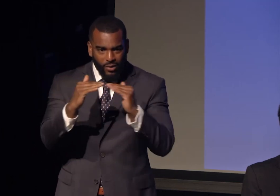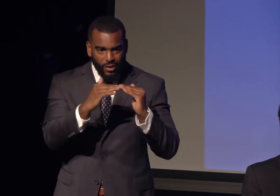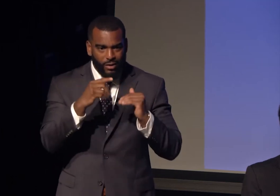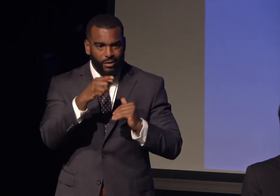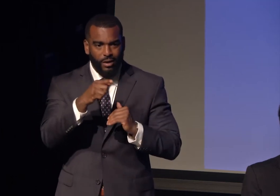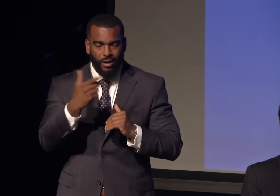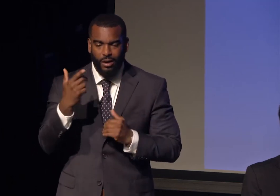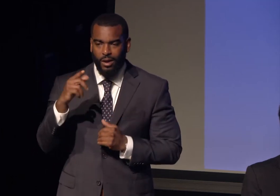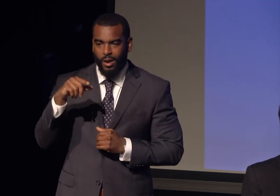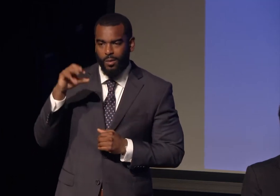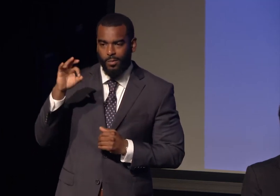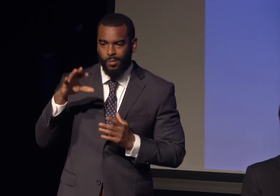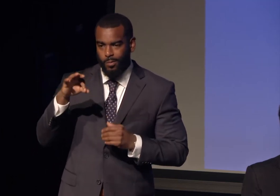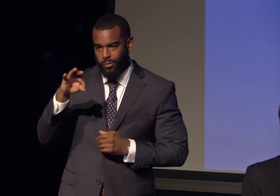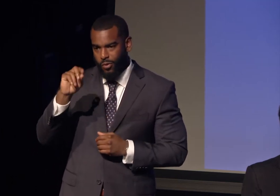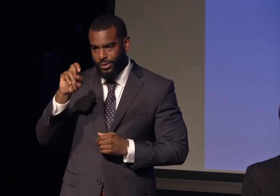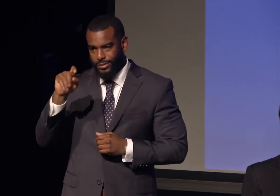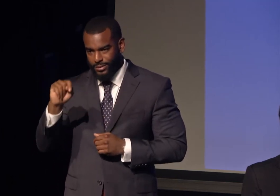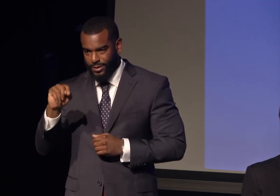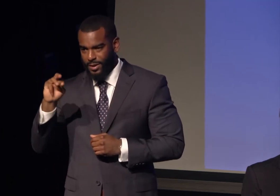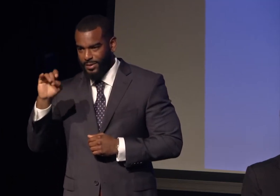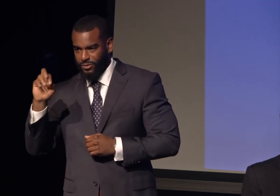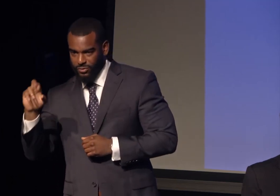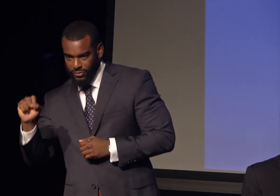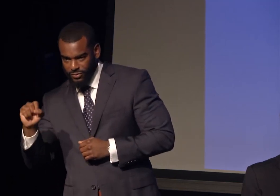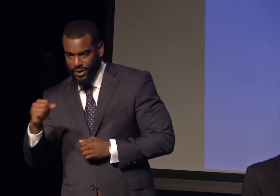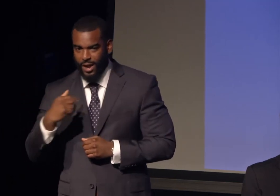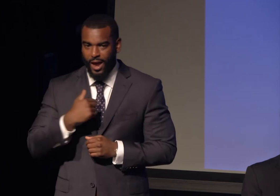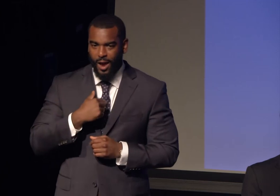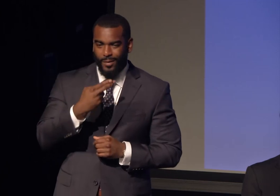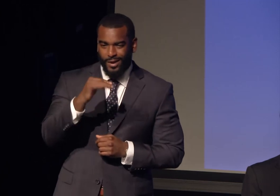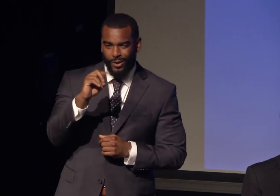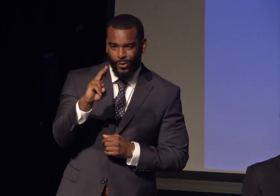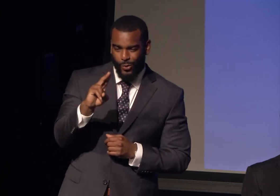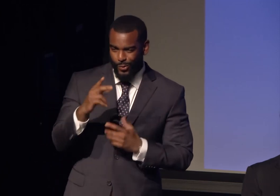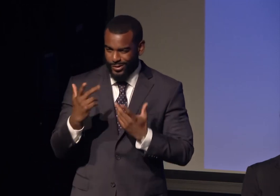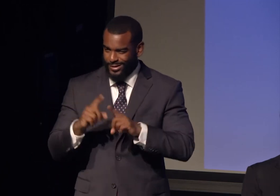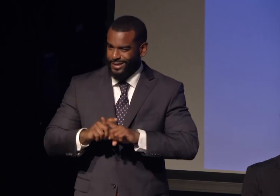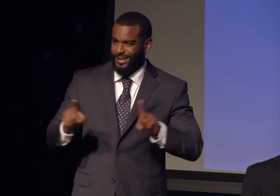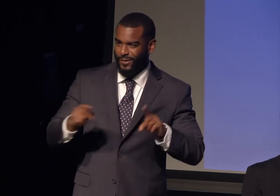I'm a non-ordained Hindu attorney. These experiences I had growing up